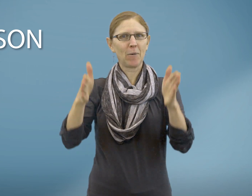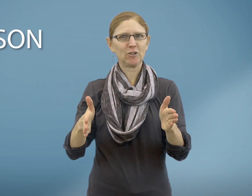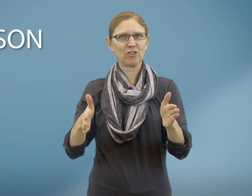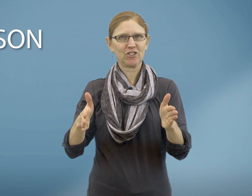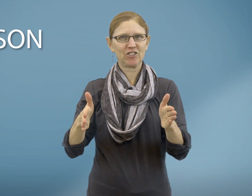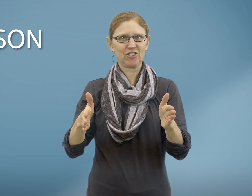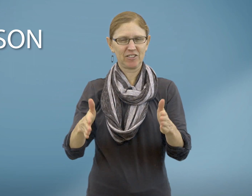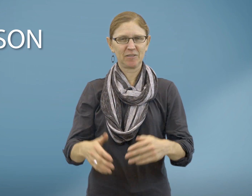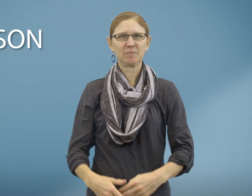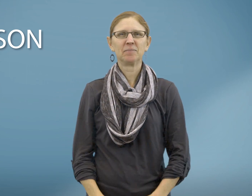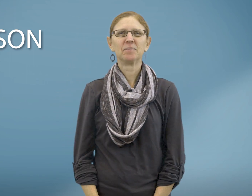Person